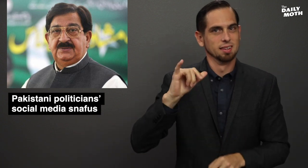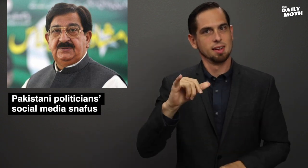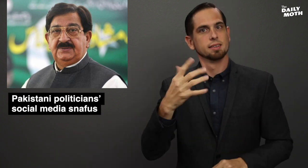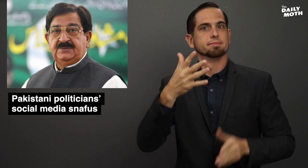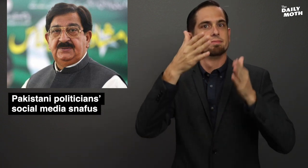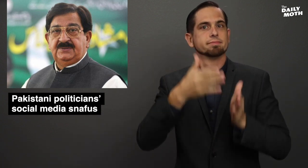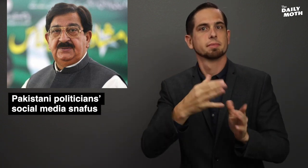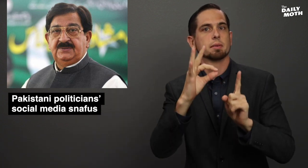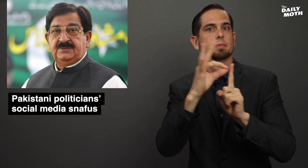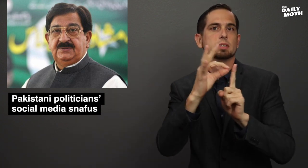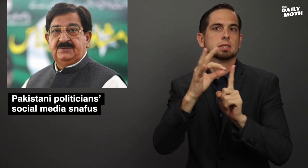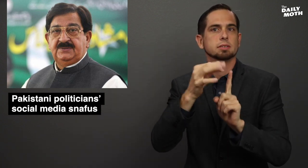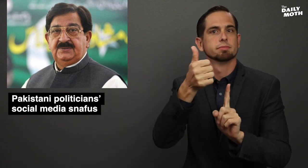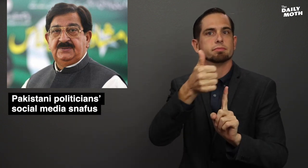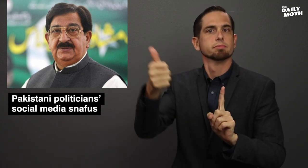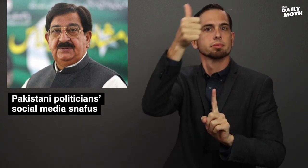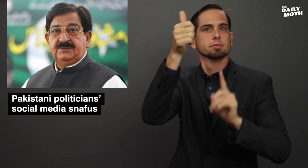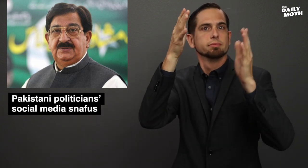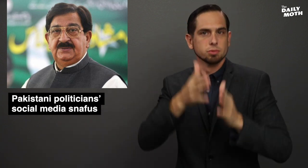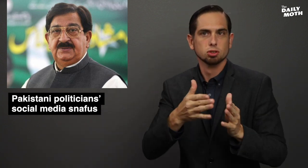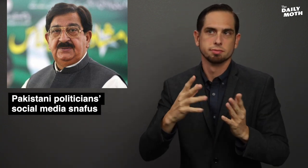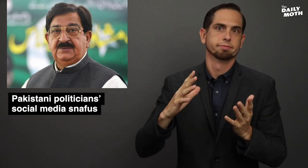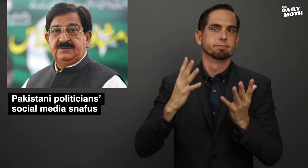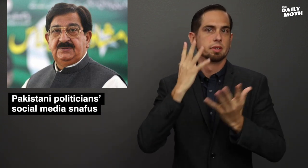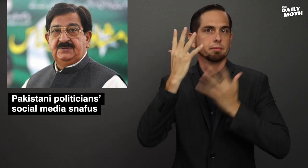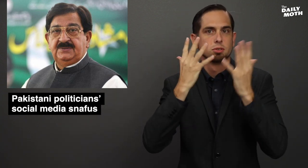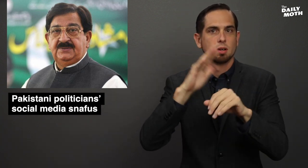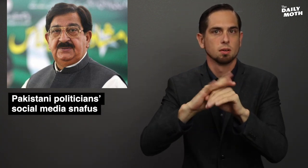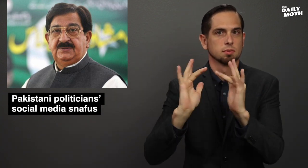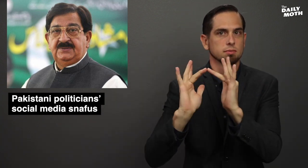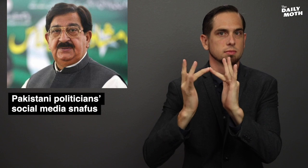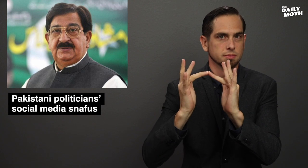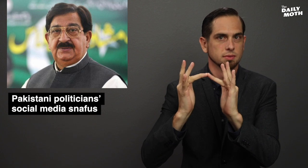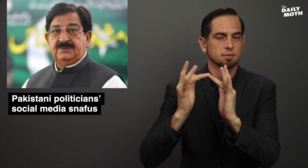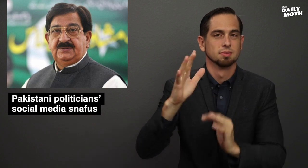a Pakistani official was embarrassed on social media -